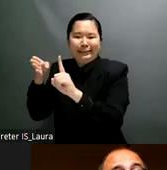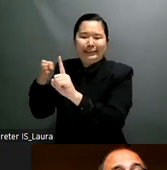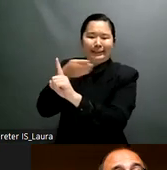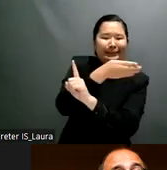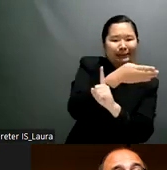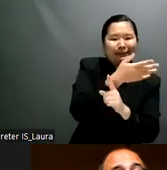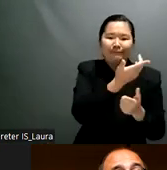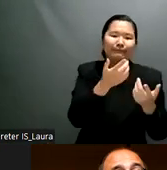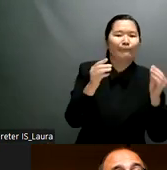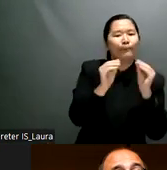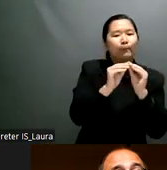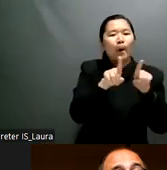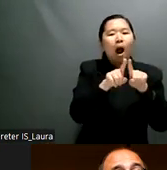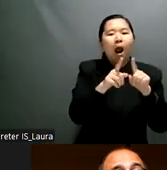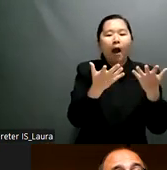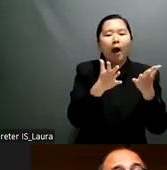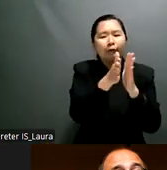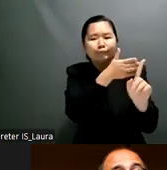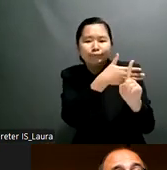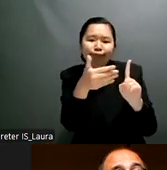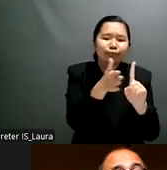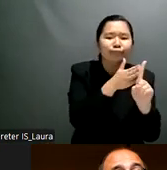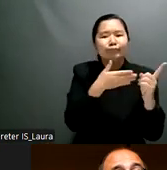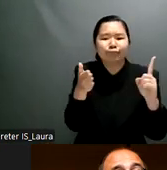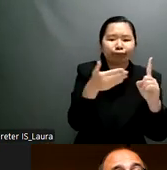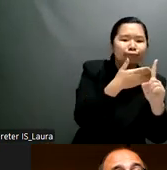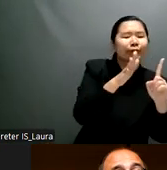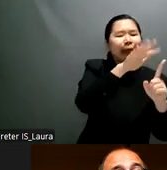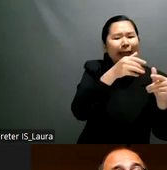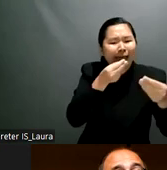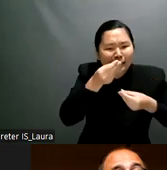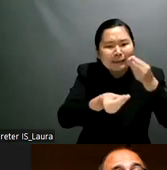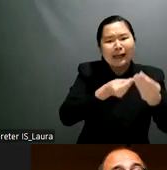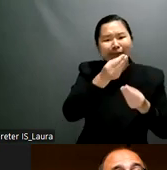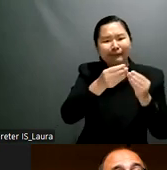ministry of social services but the ministry of law and human rights and the national human rights